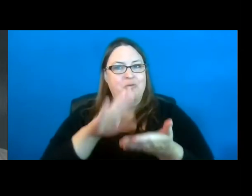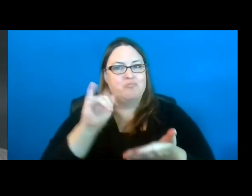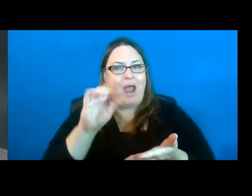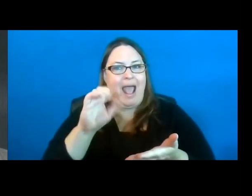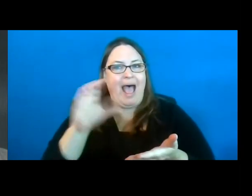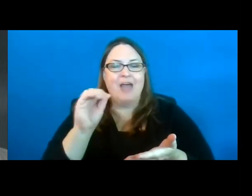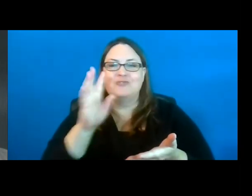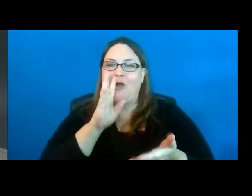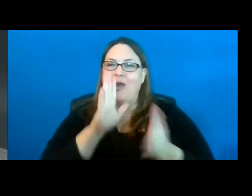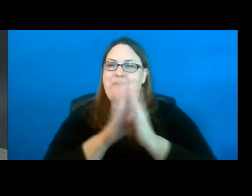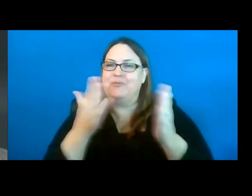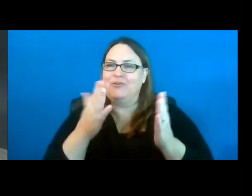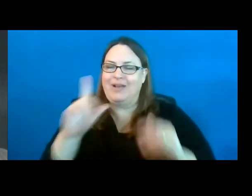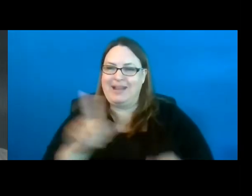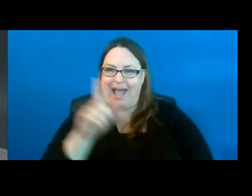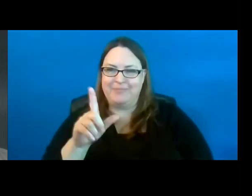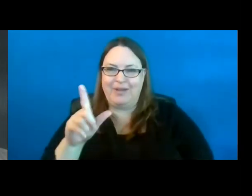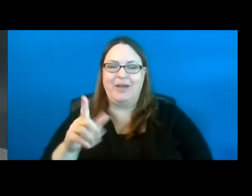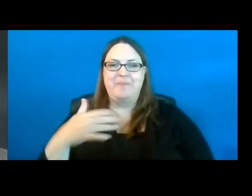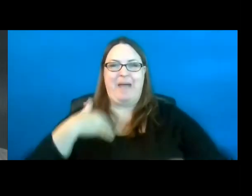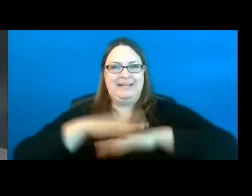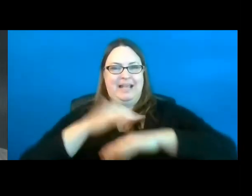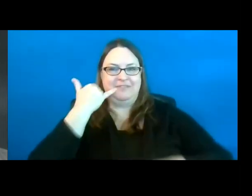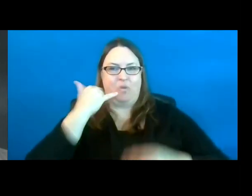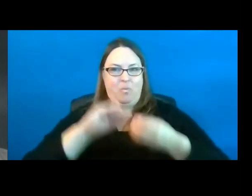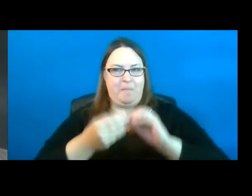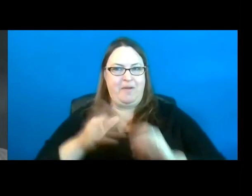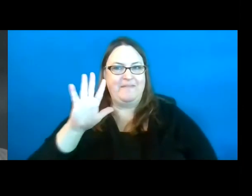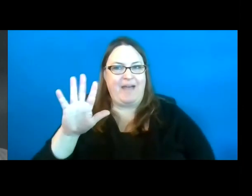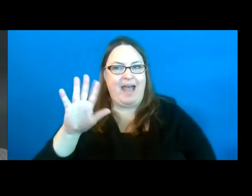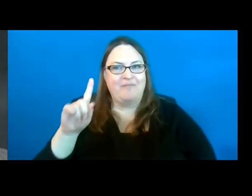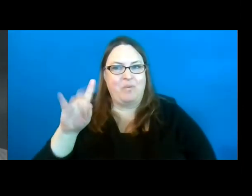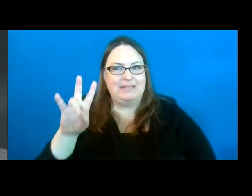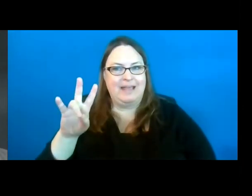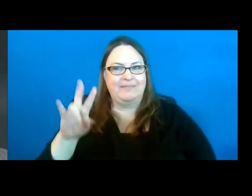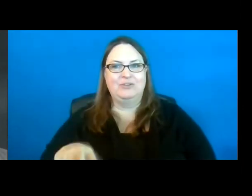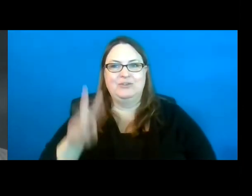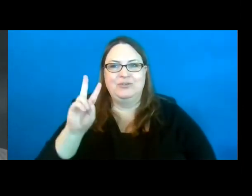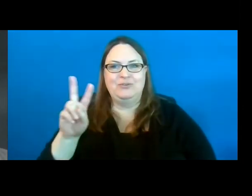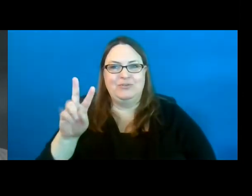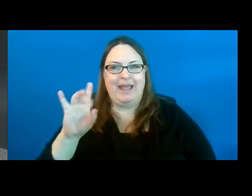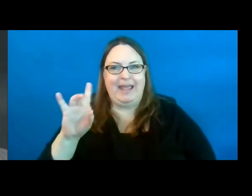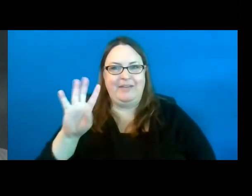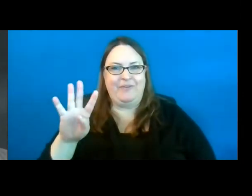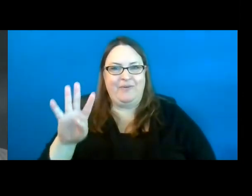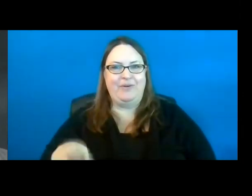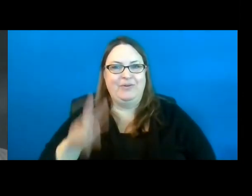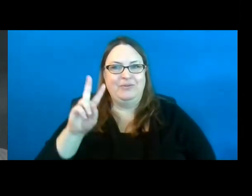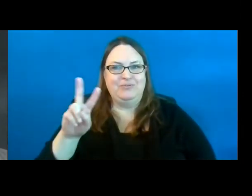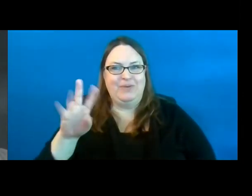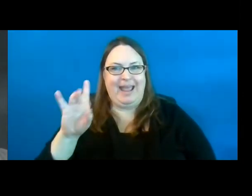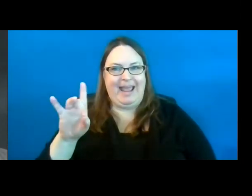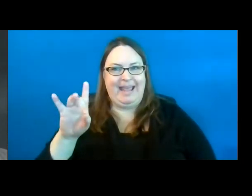My desk phone is 517-284-2871.